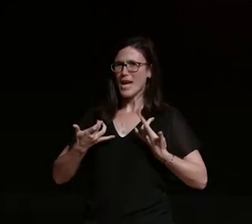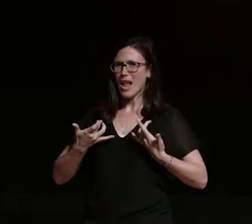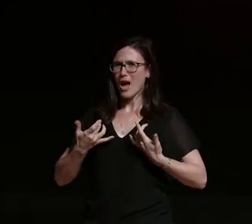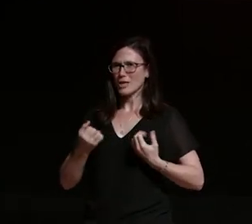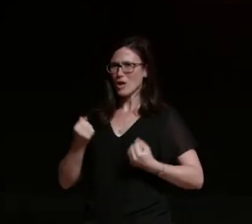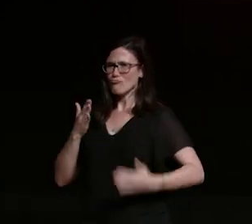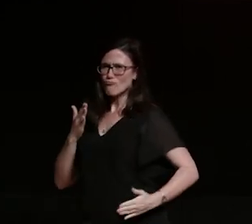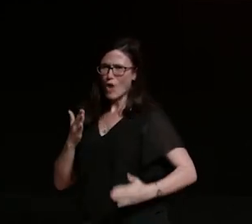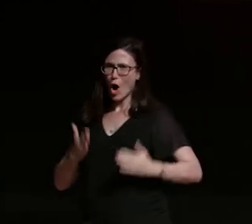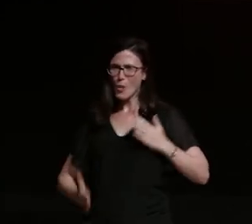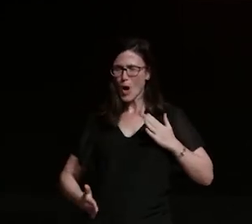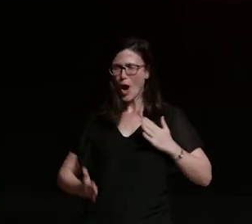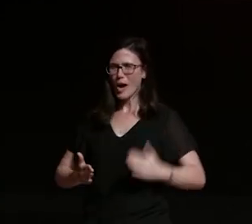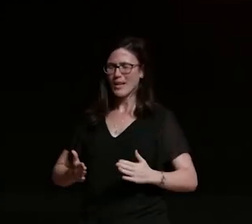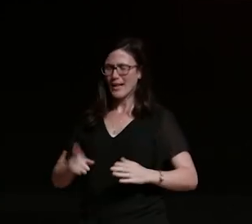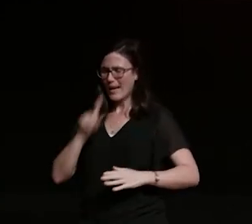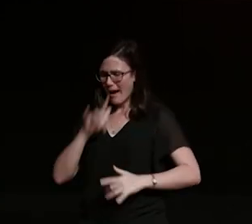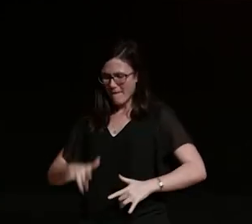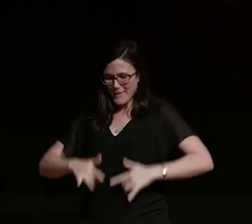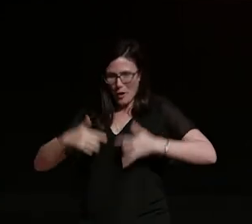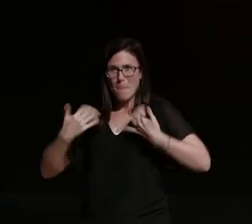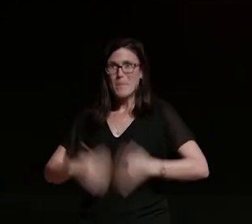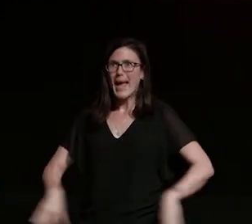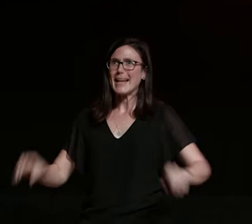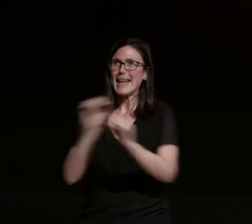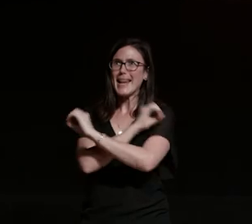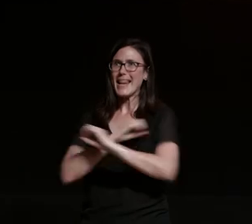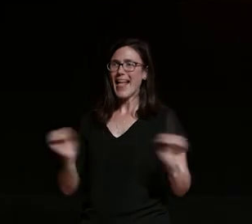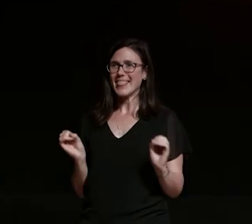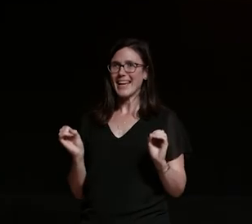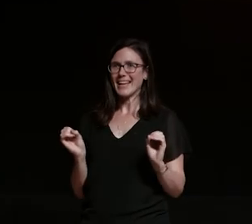and at the time could not feel a shred of pain in my body and i am really not telling this story to